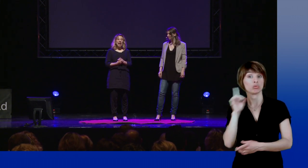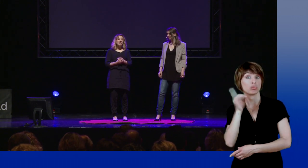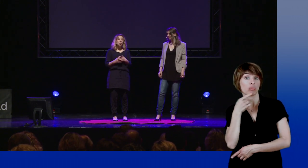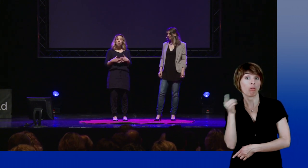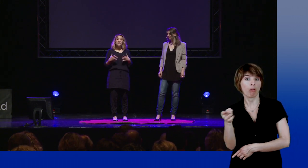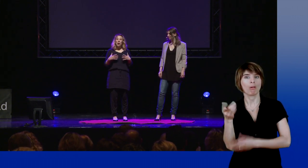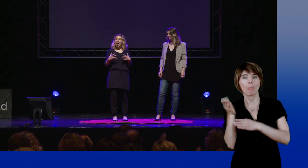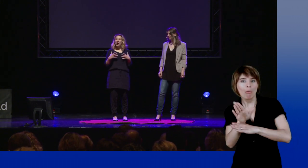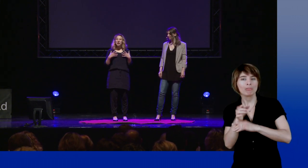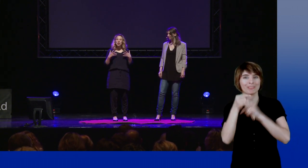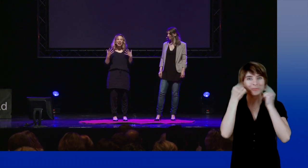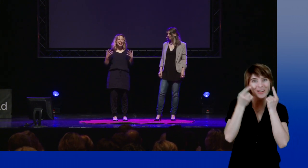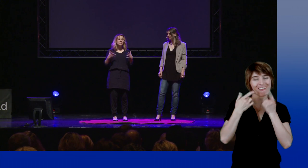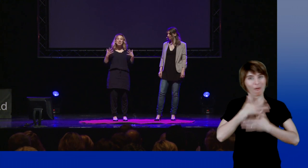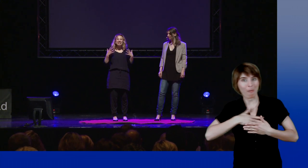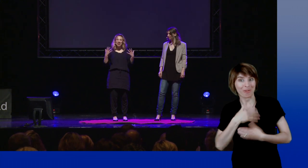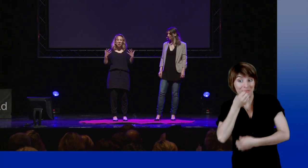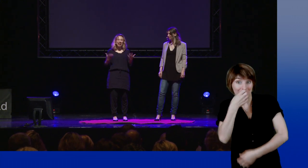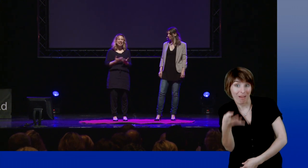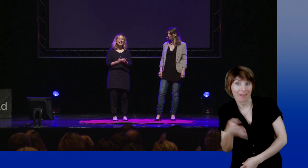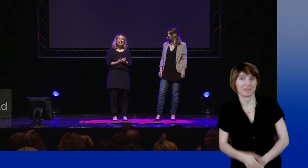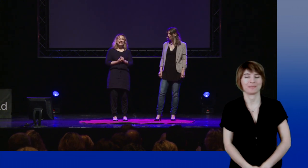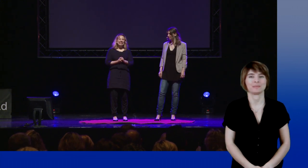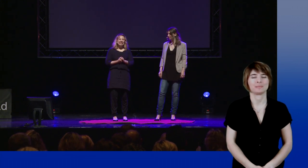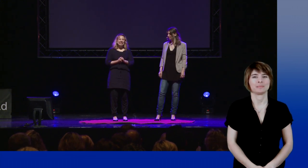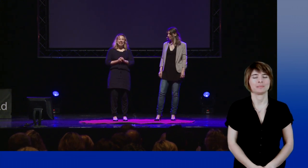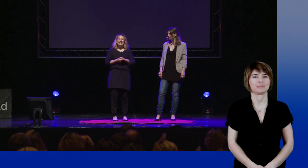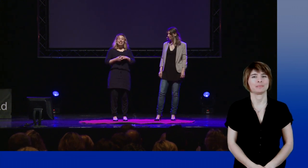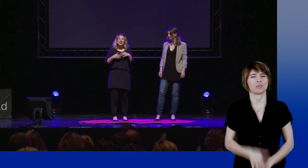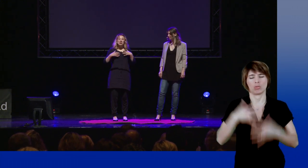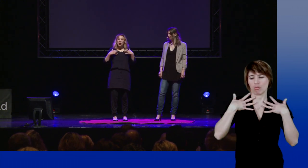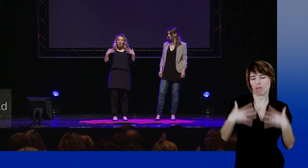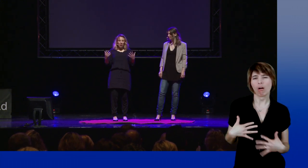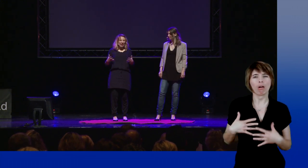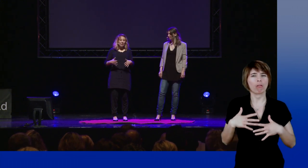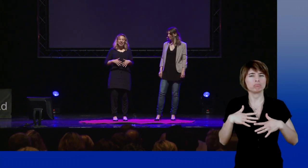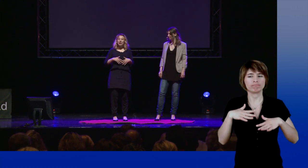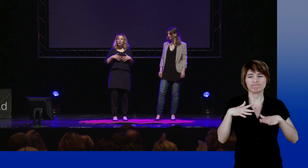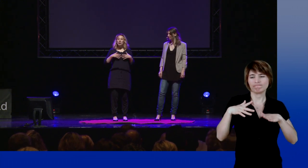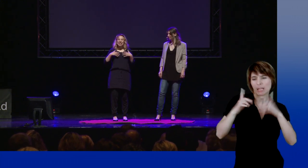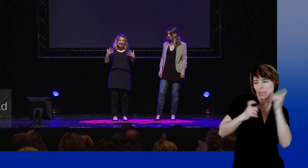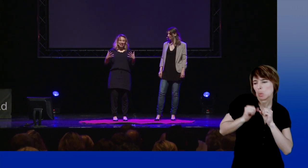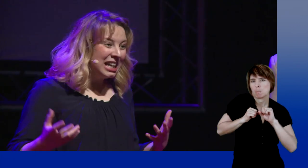A deaf person will rather wear a big smile and express their joy. Body language, the way people sign,